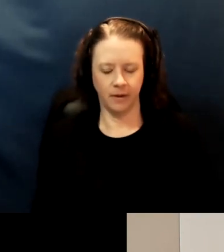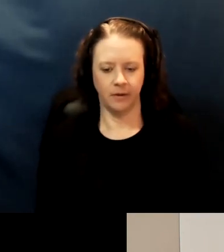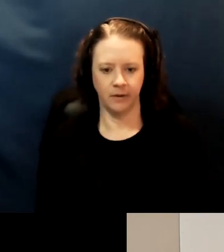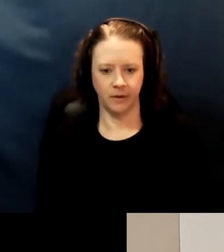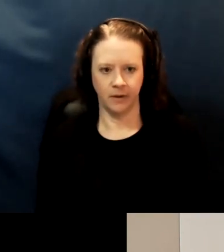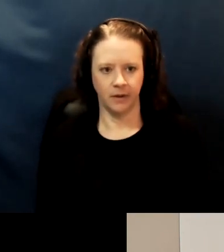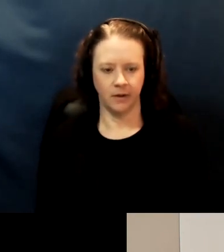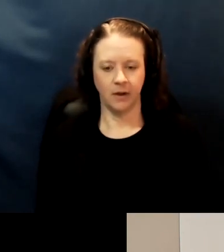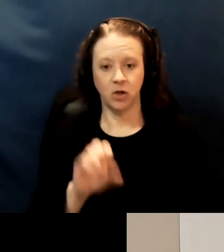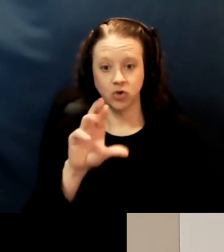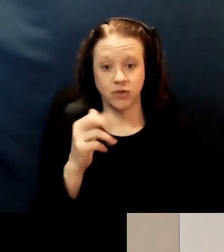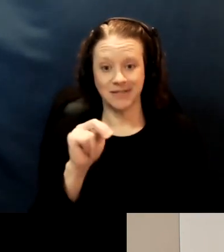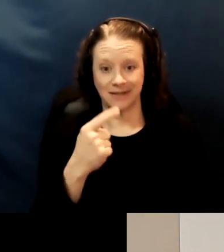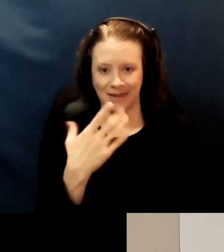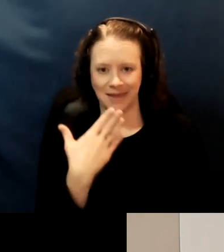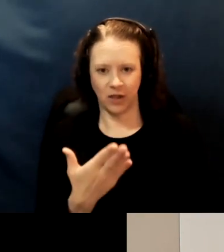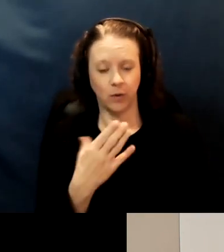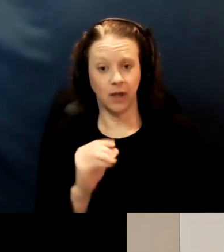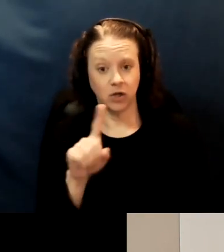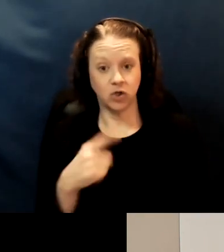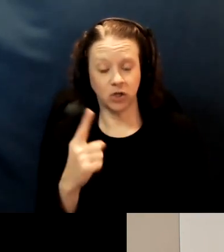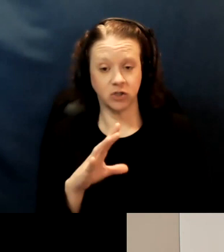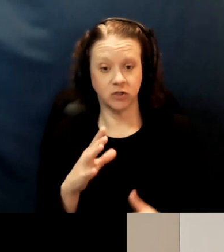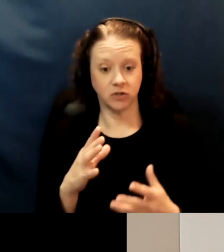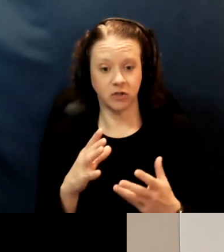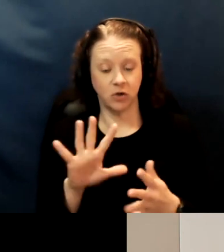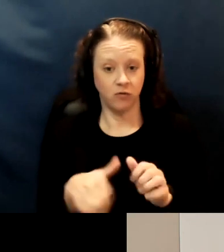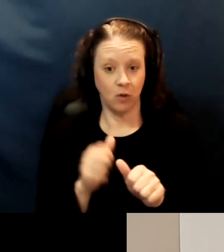[Susan] Thank you. And just to follow, this is Susan, just to follow up